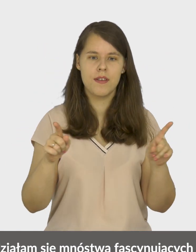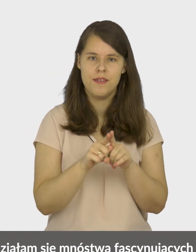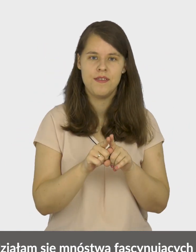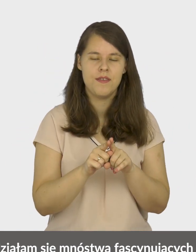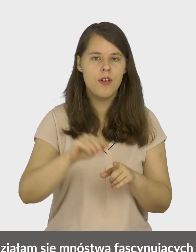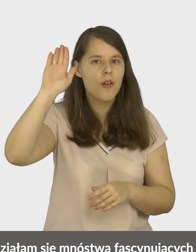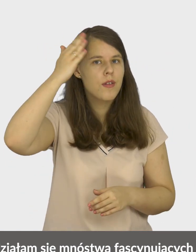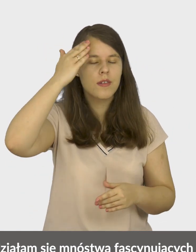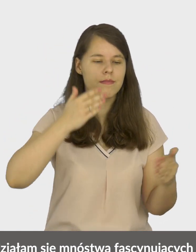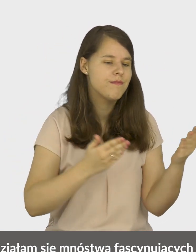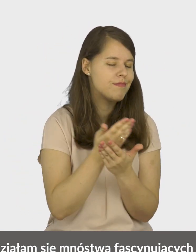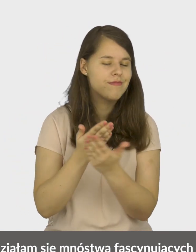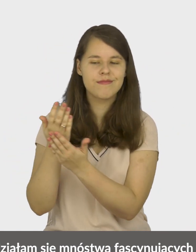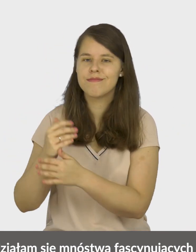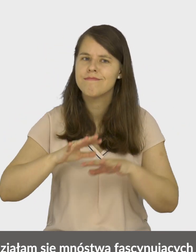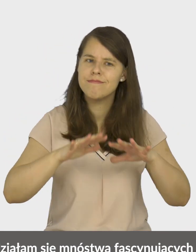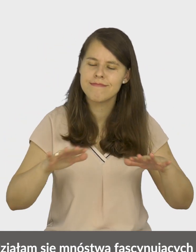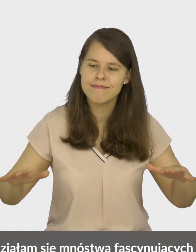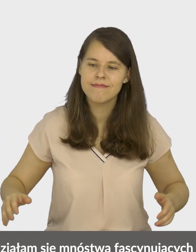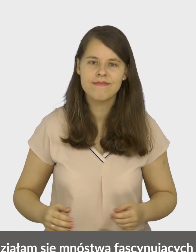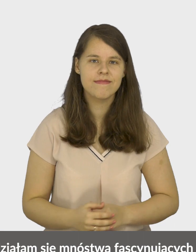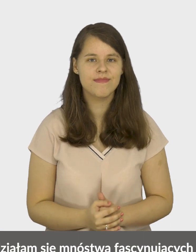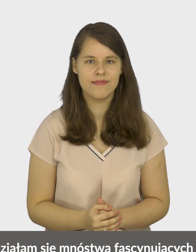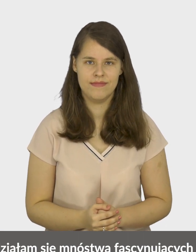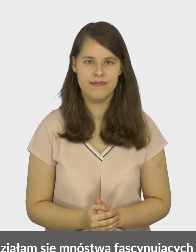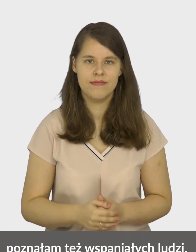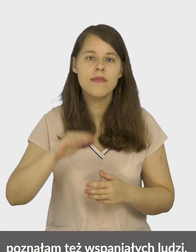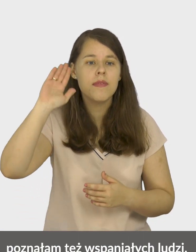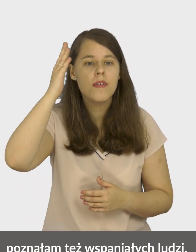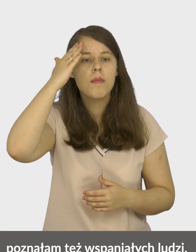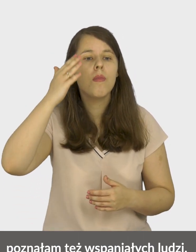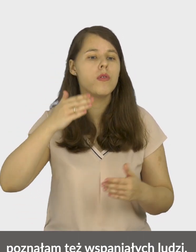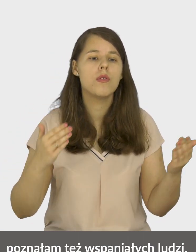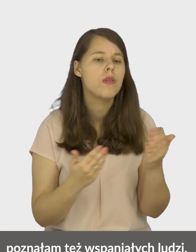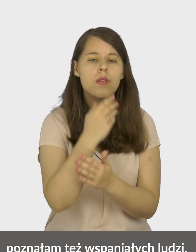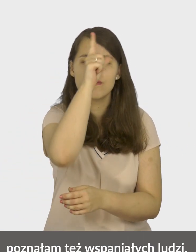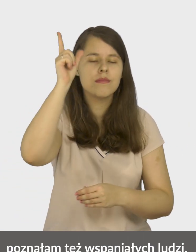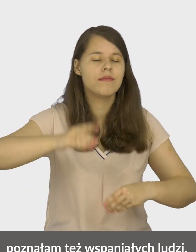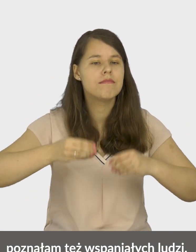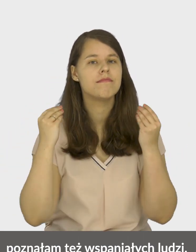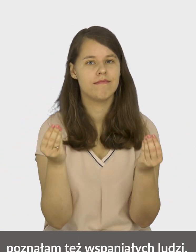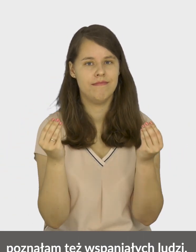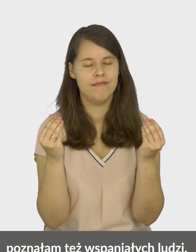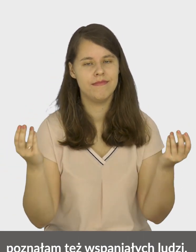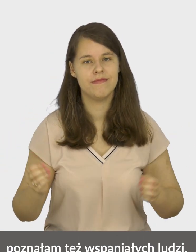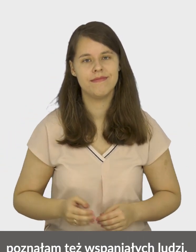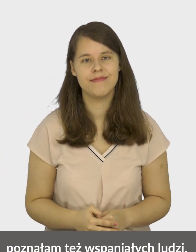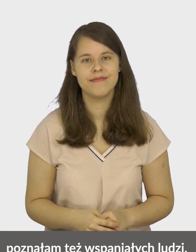I learned a lot of fascinating things, I also met wonderful people.